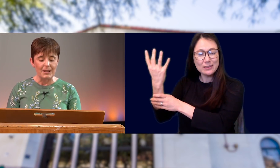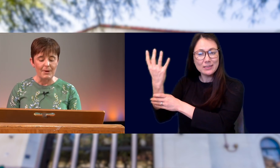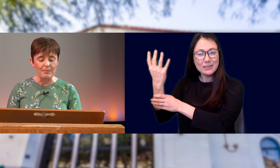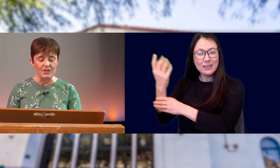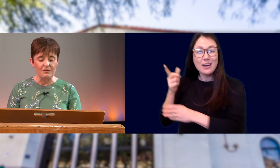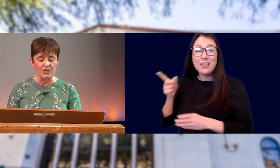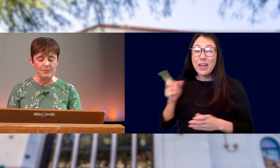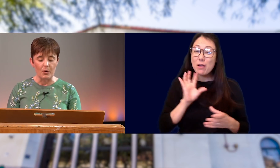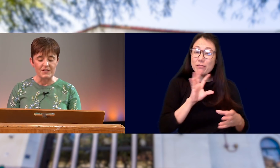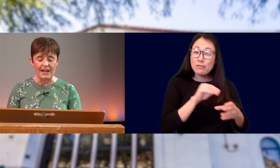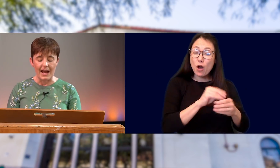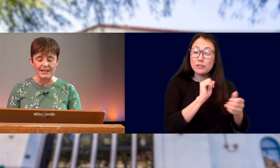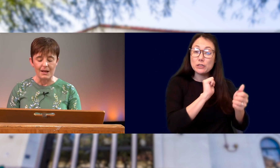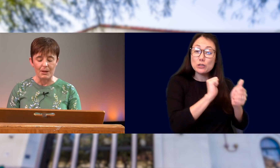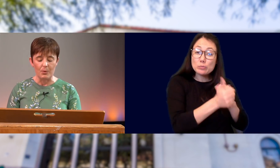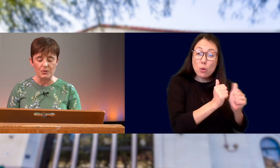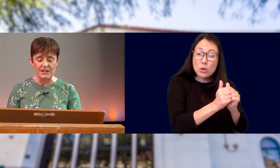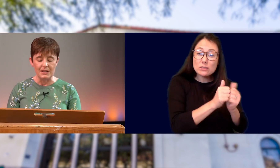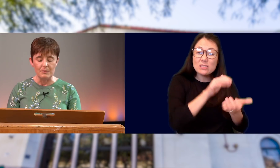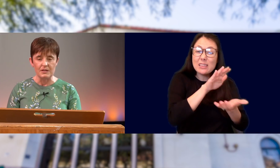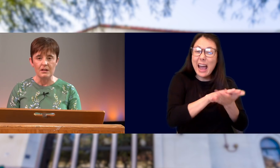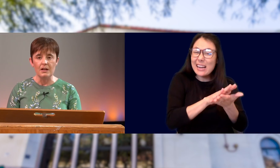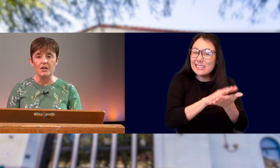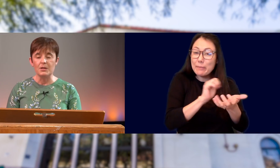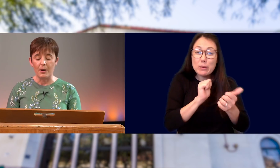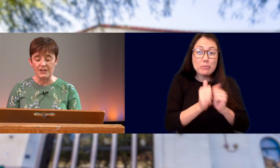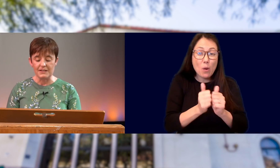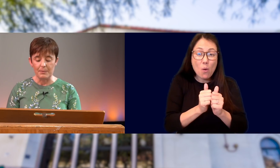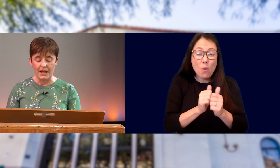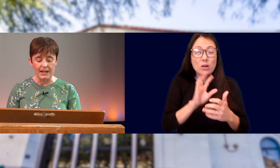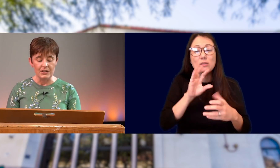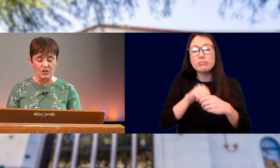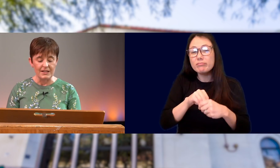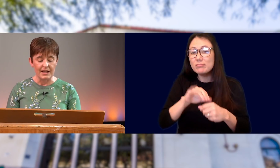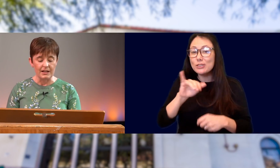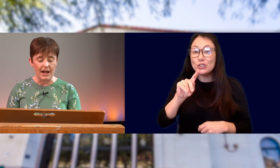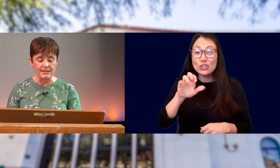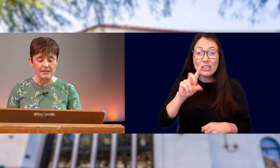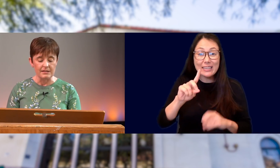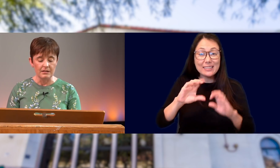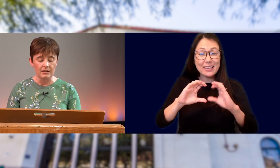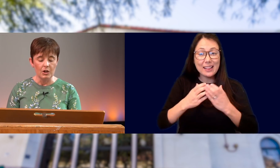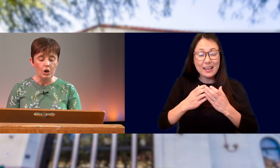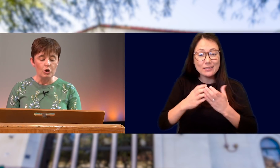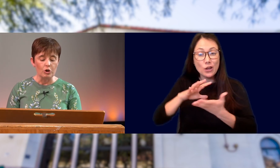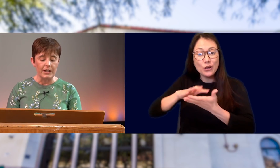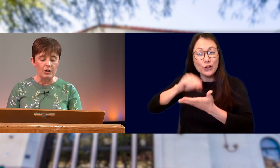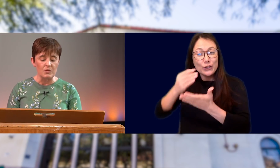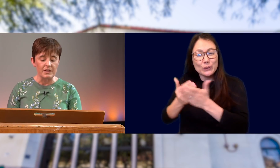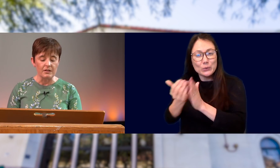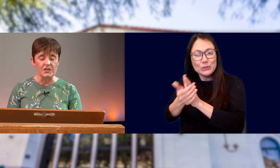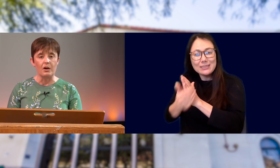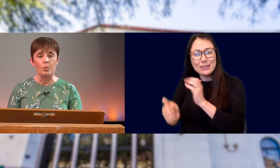FROM BEING MEMBERS OF SPORTS AND ACADEMIC BOWL TEAMS TO PARTICIPATING IN JTED CLASSES, LEARNING NEW SKILLS IN OUR